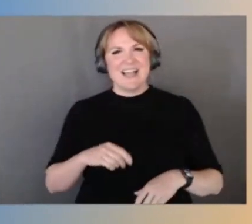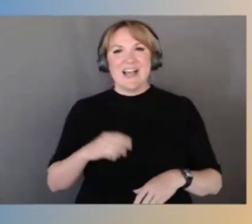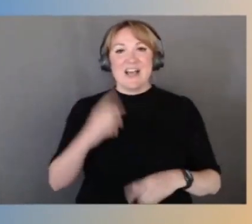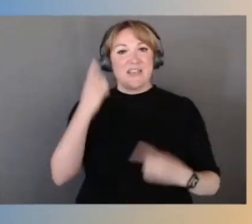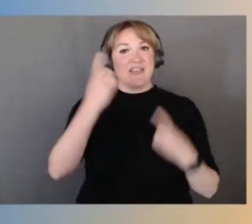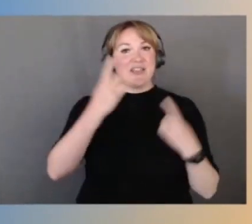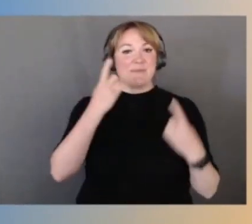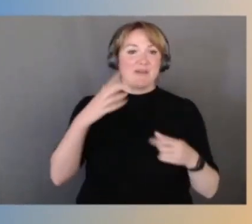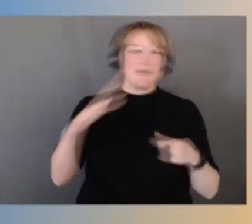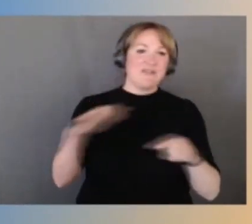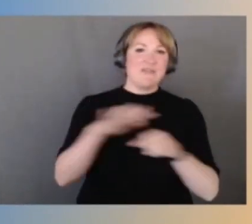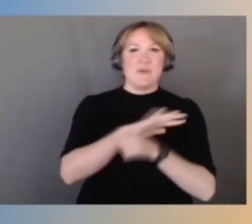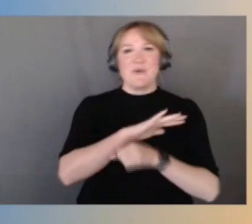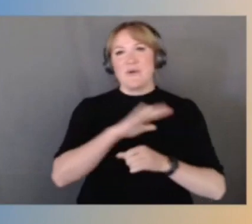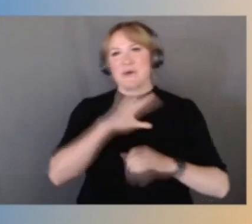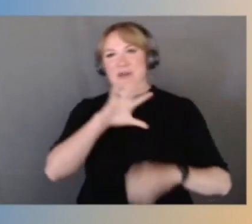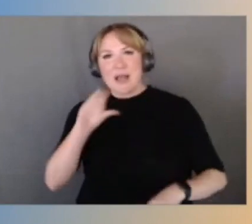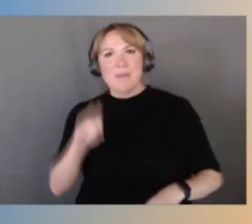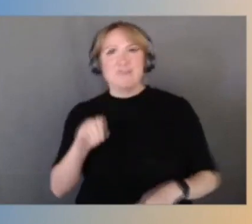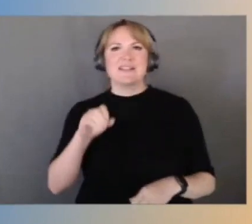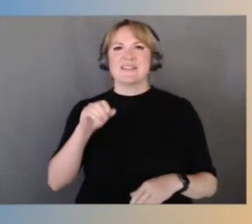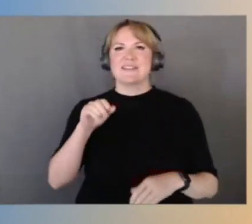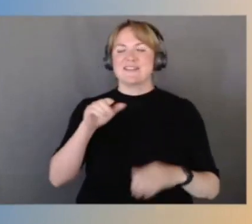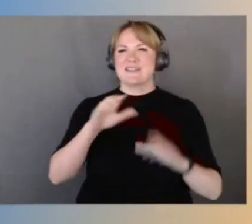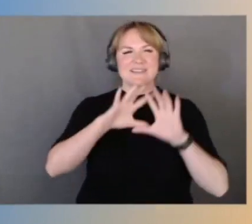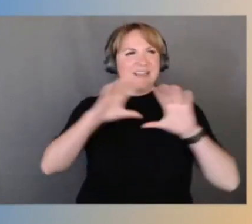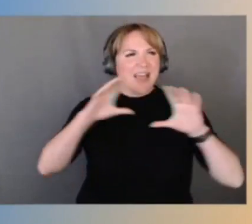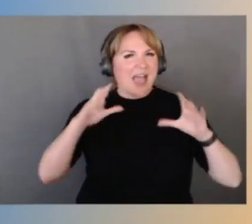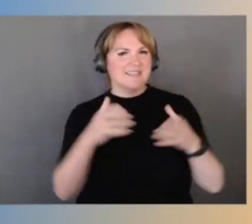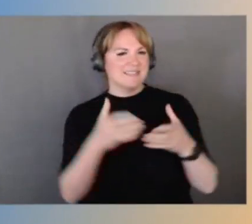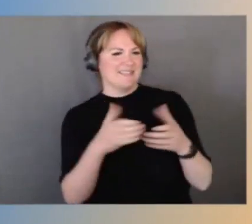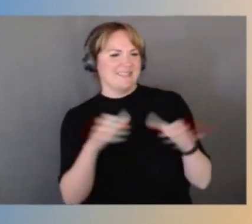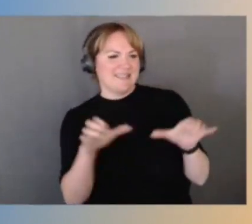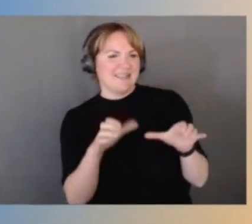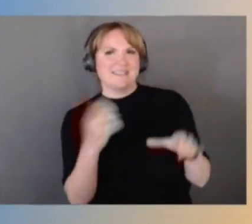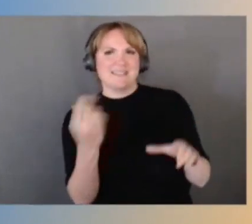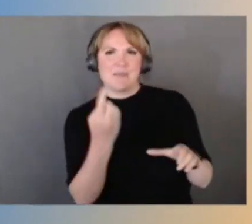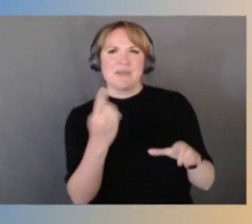as just this entity and the entity does something, but you listen to these individual stories of each